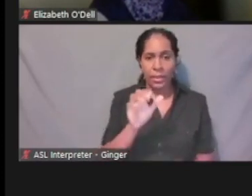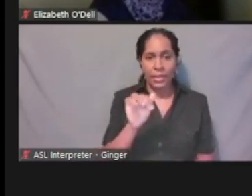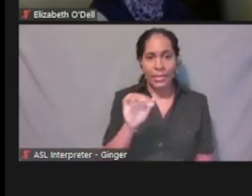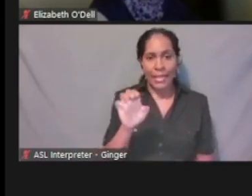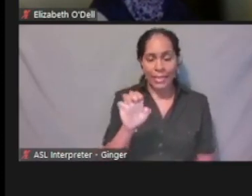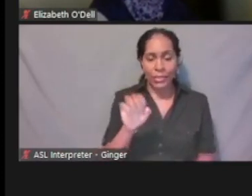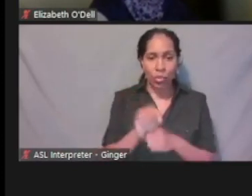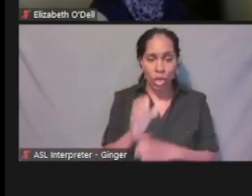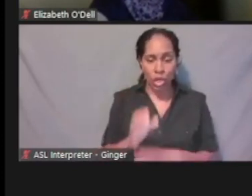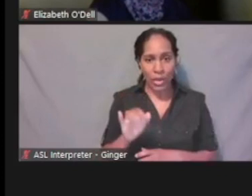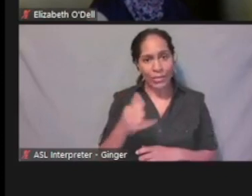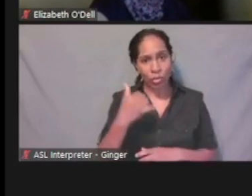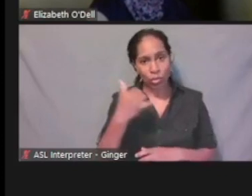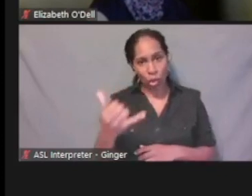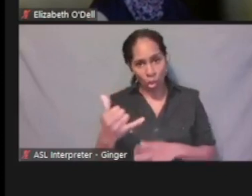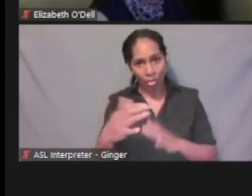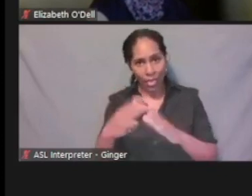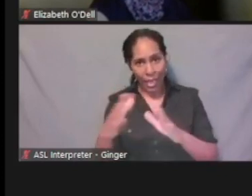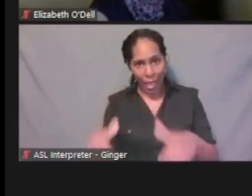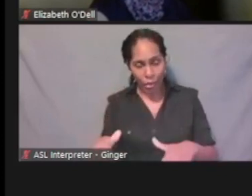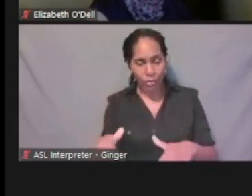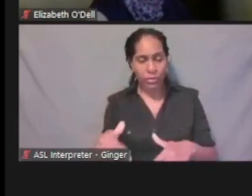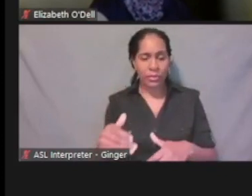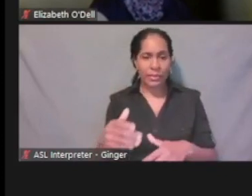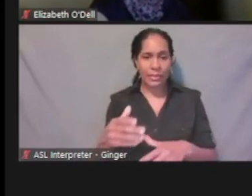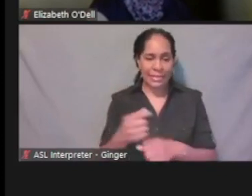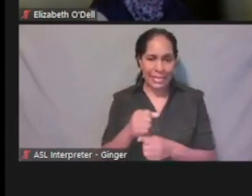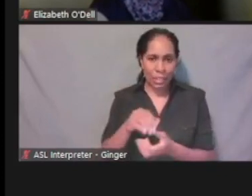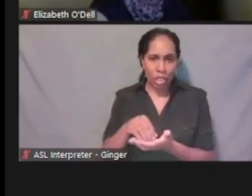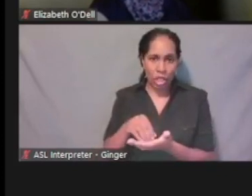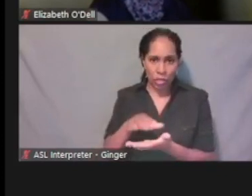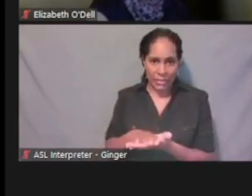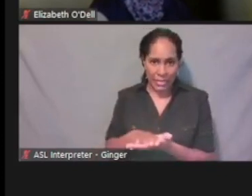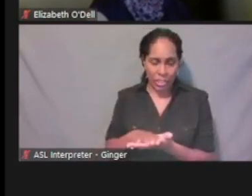to the household to get documentation to verify the information.